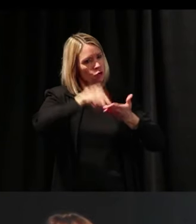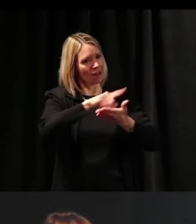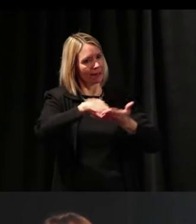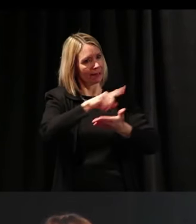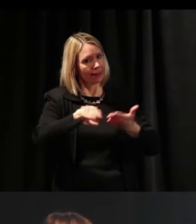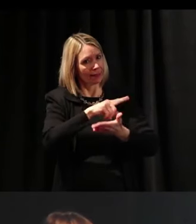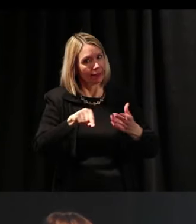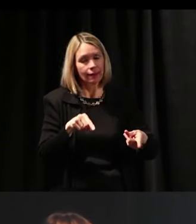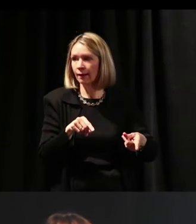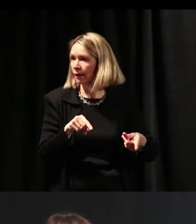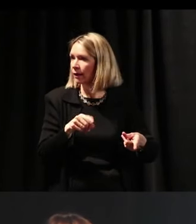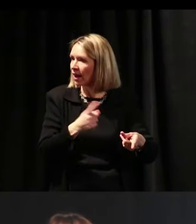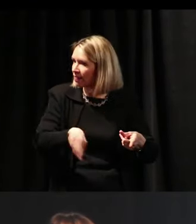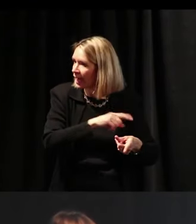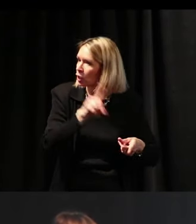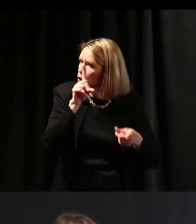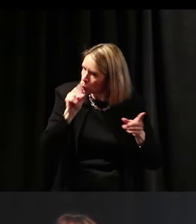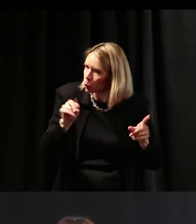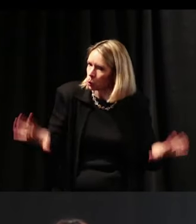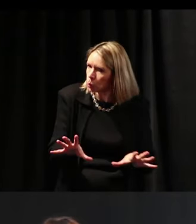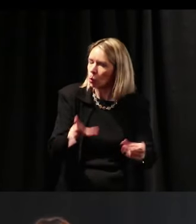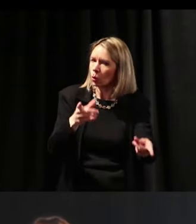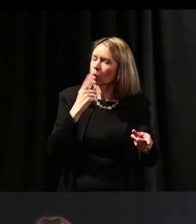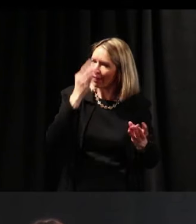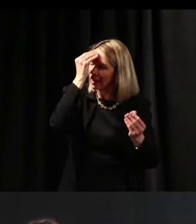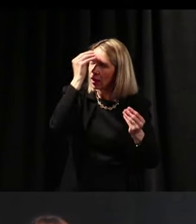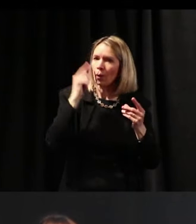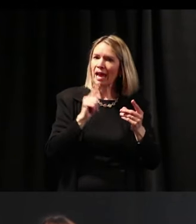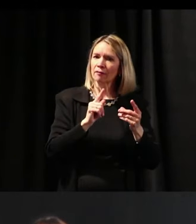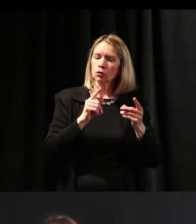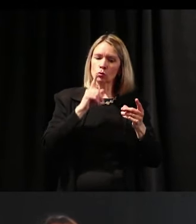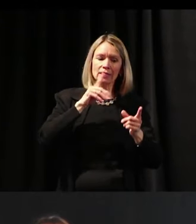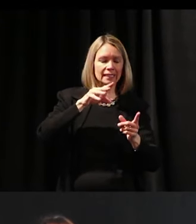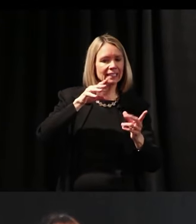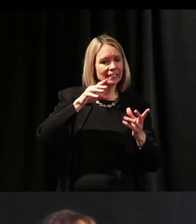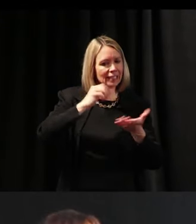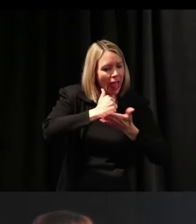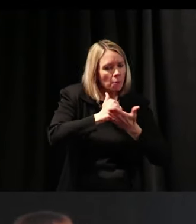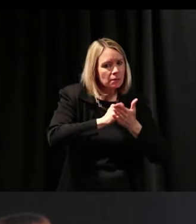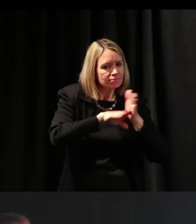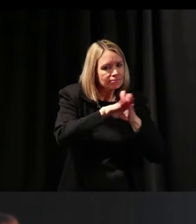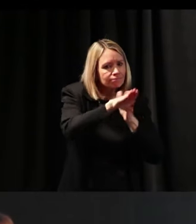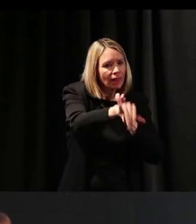They can and they do. So, we need to get them in position to be in the spotlight.